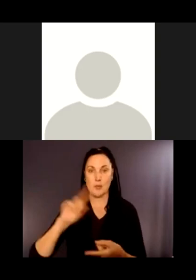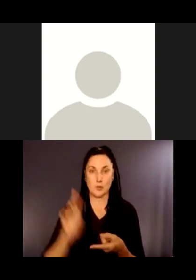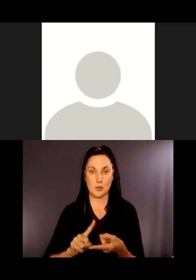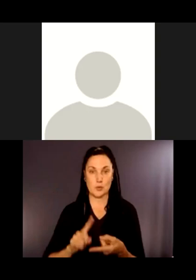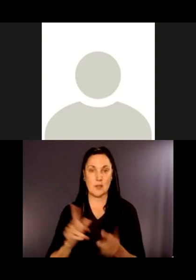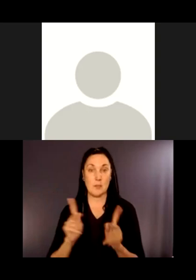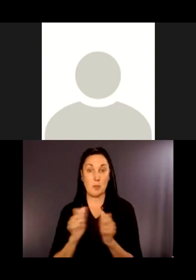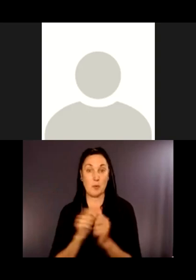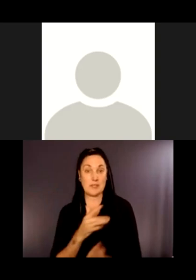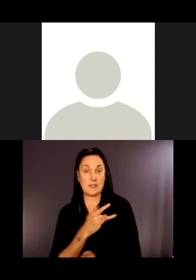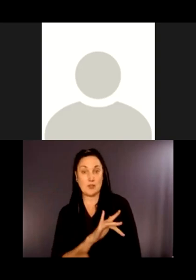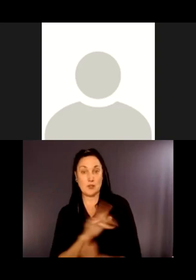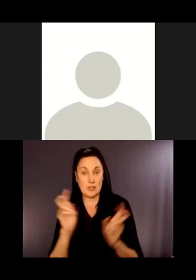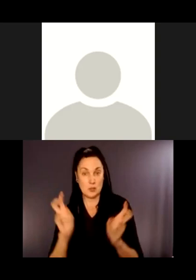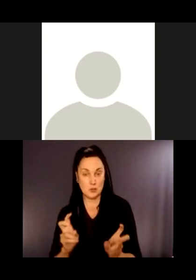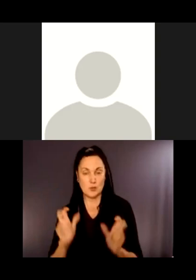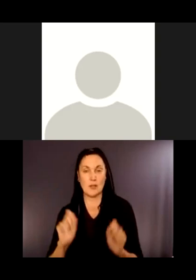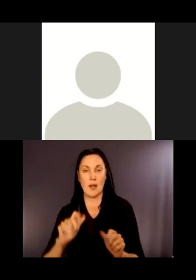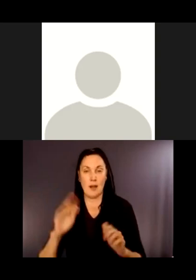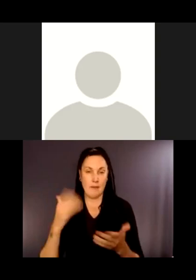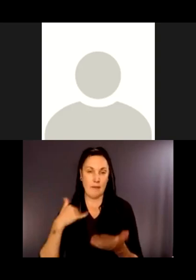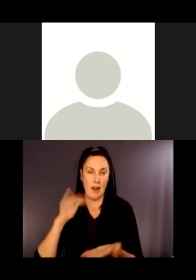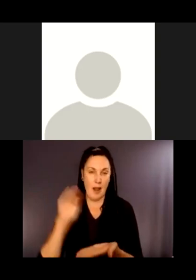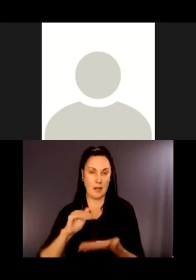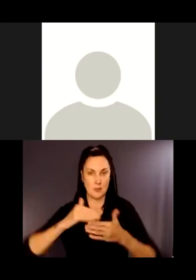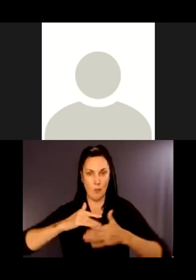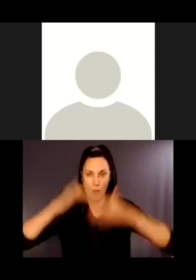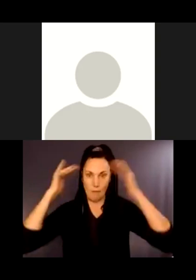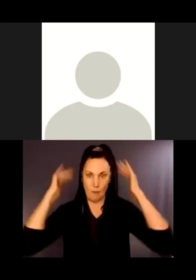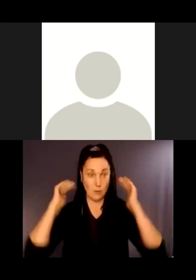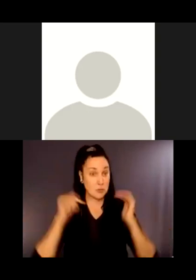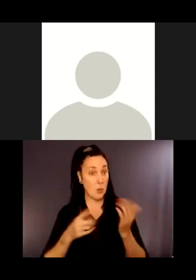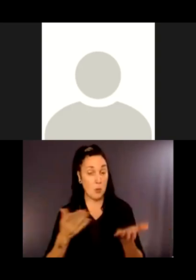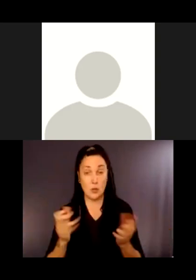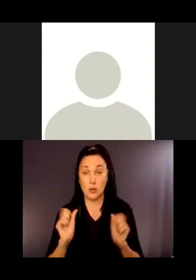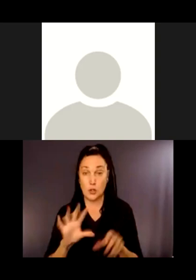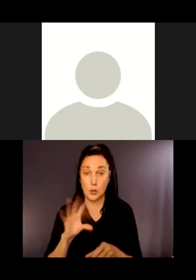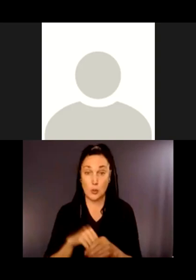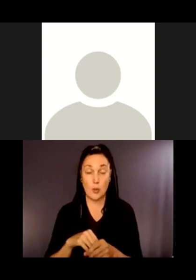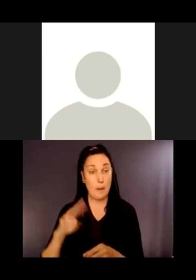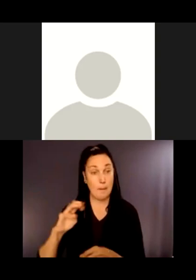So an orientation sign like this one could include information such as a trail map, locations of features along the trails